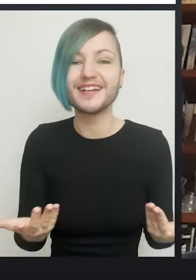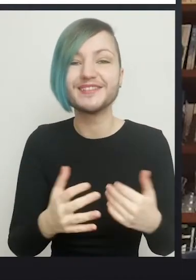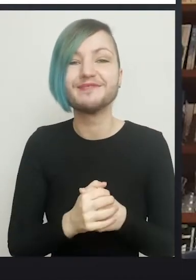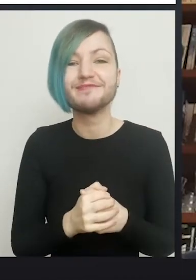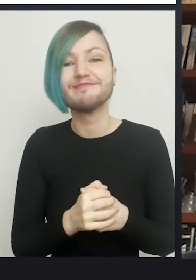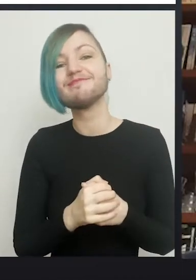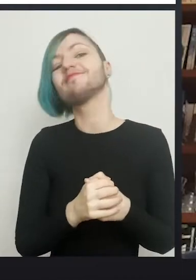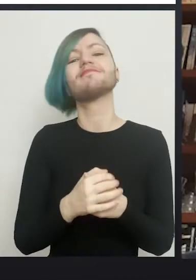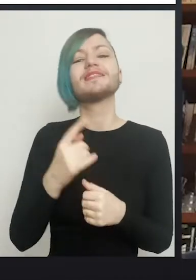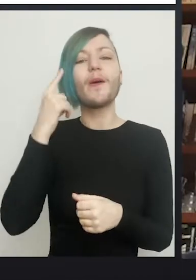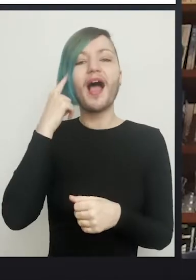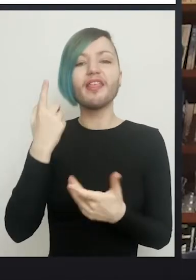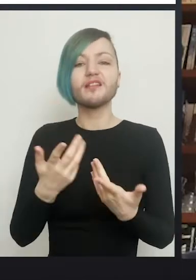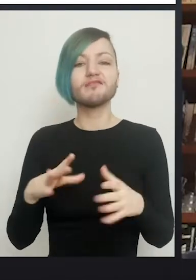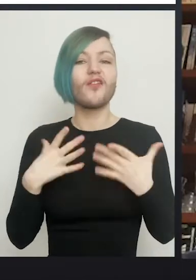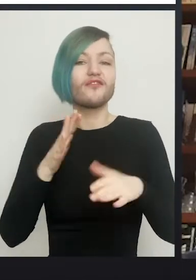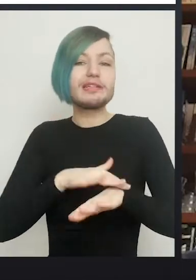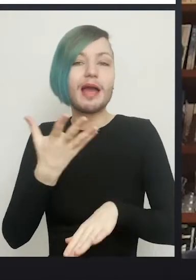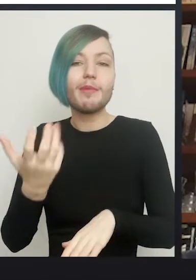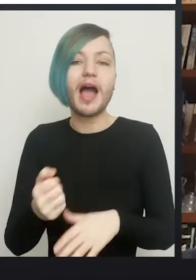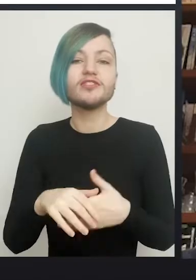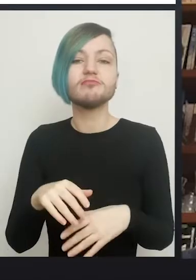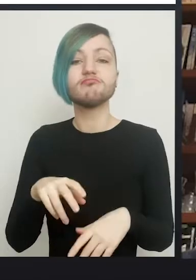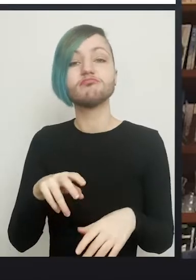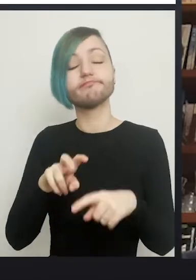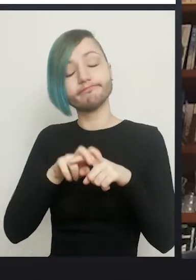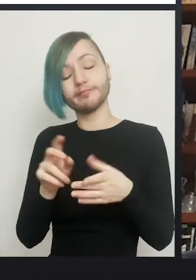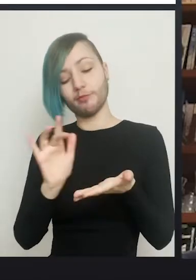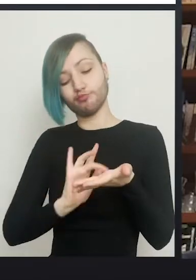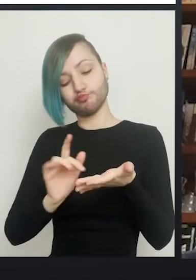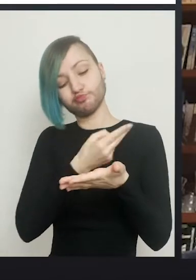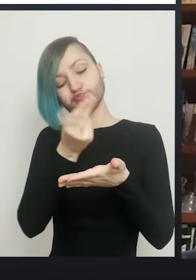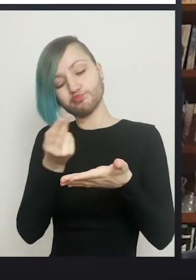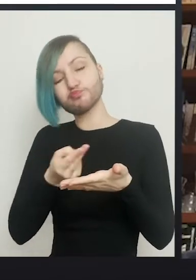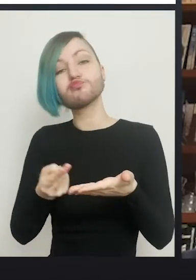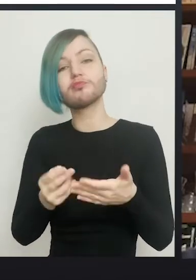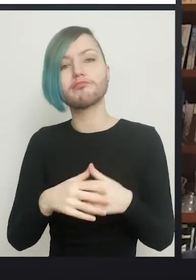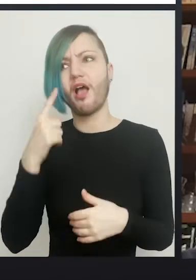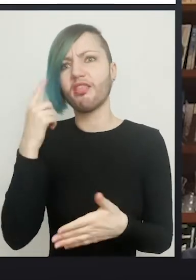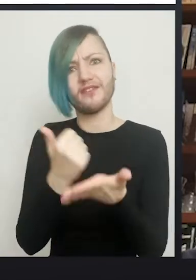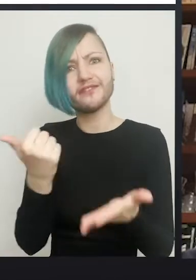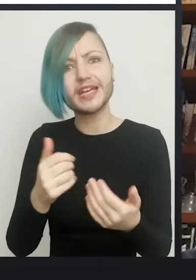I think when she has a spare moment she sits in front of her iPad and produces illustrations. I think they're really good indeed, actually.